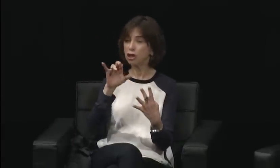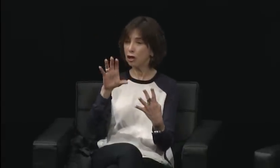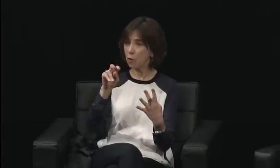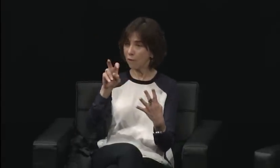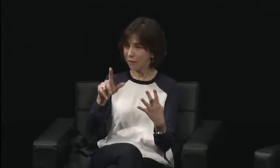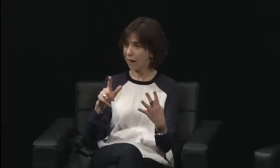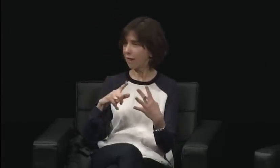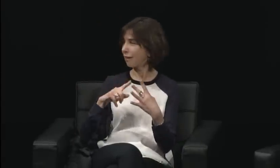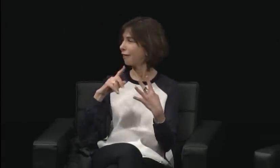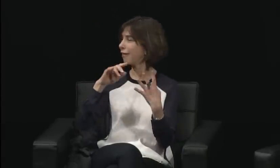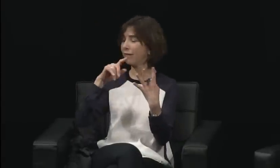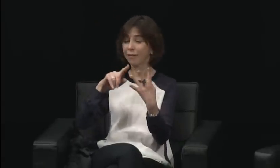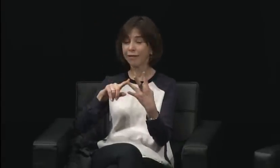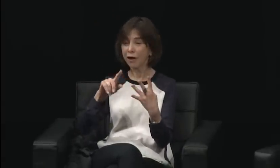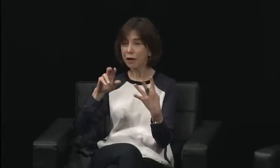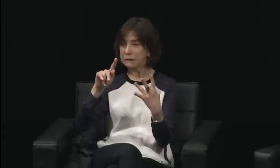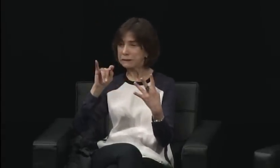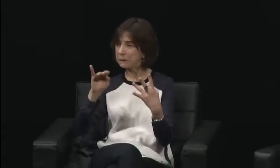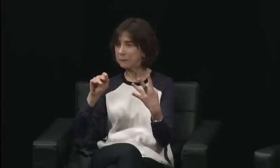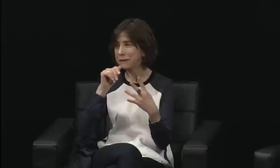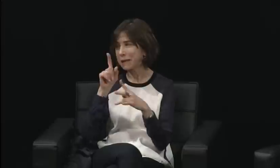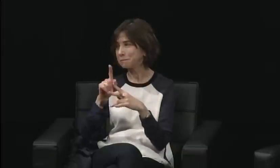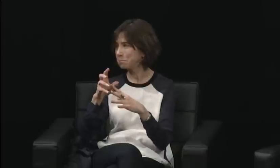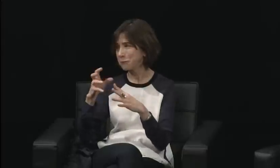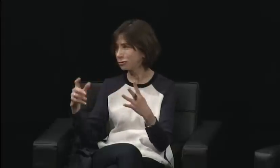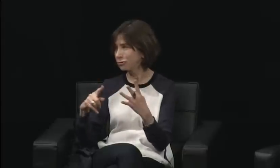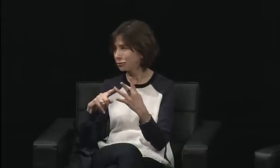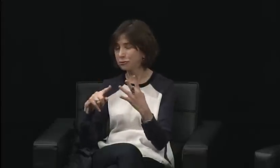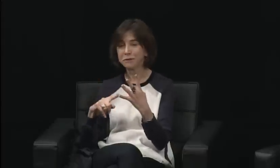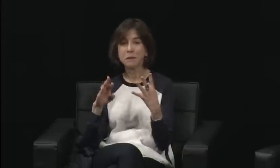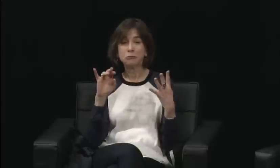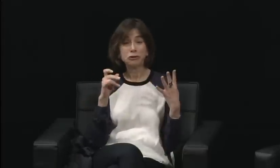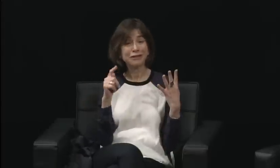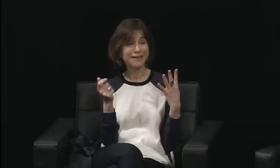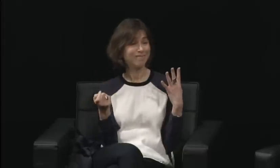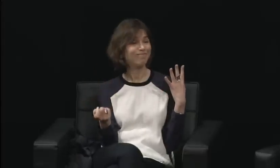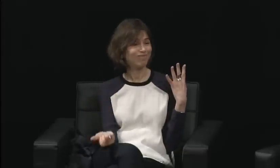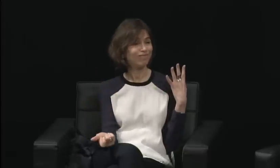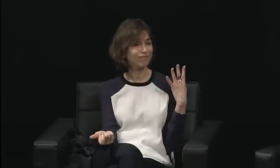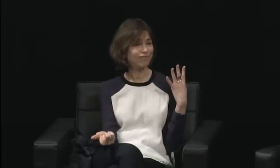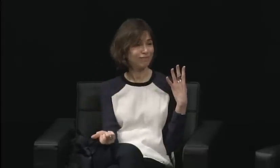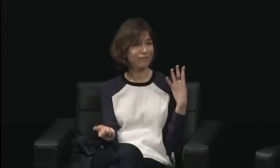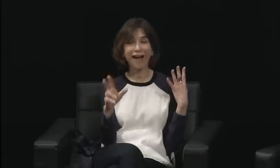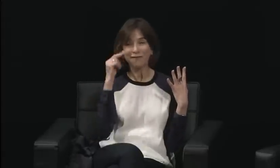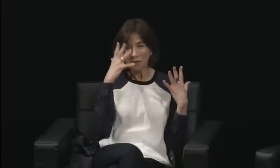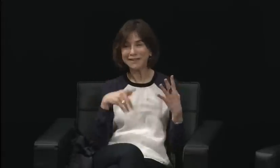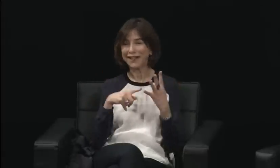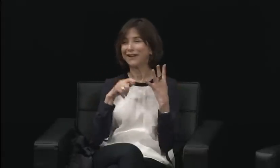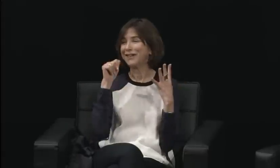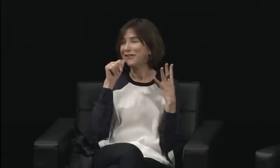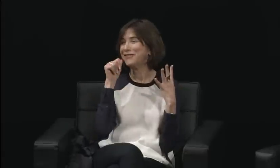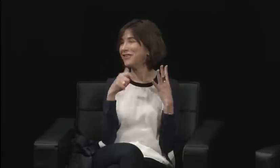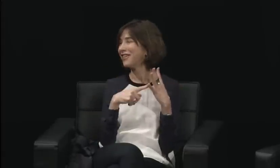and we have to give honor to her, and I'm sorry that Dr. Rosen is not able to join us today,